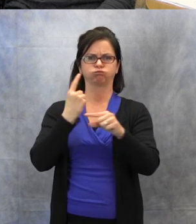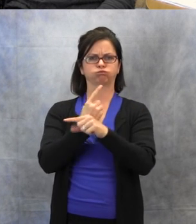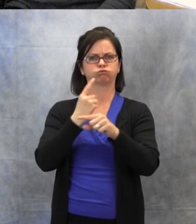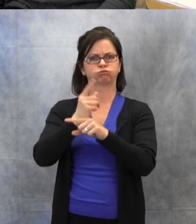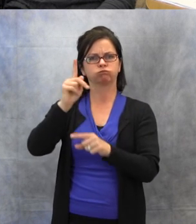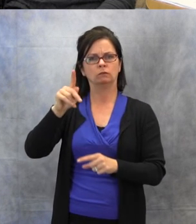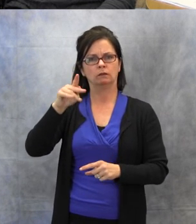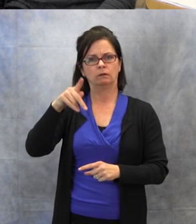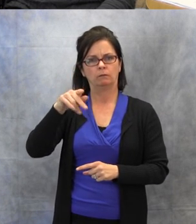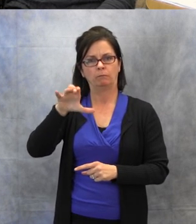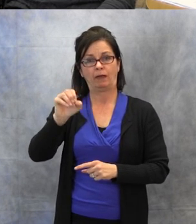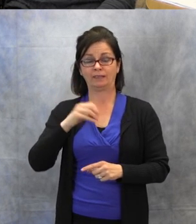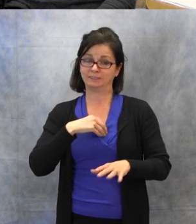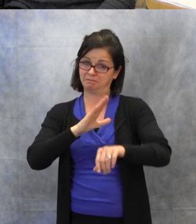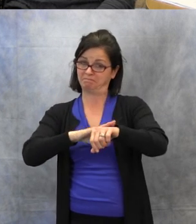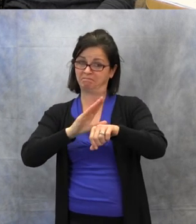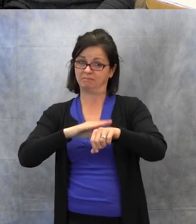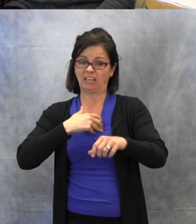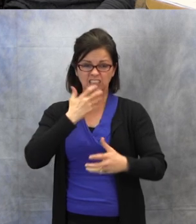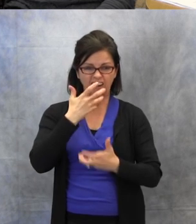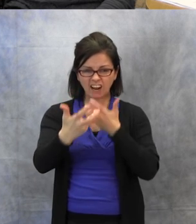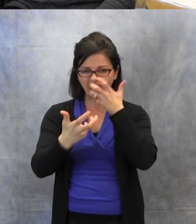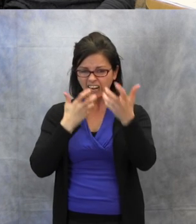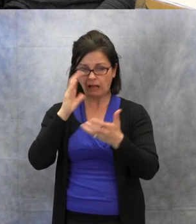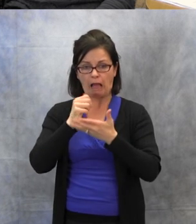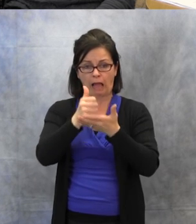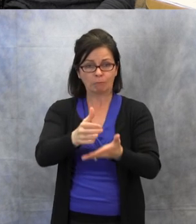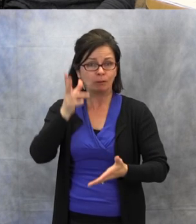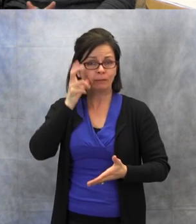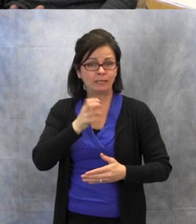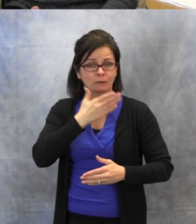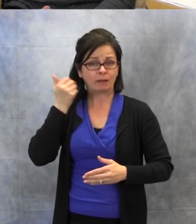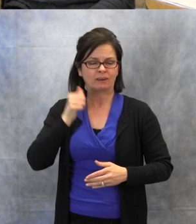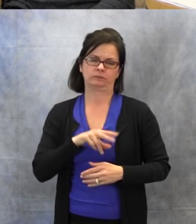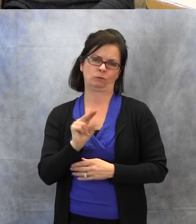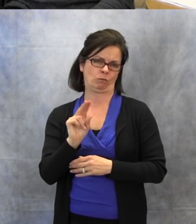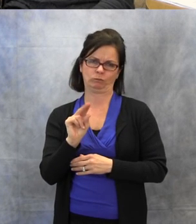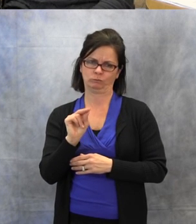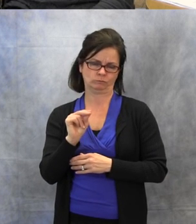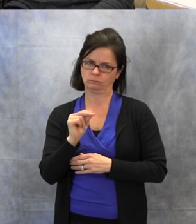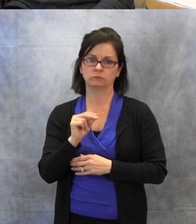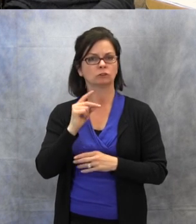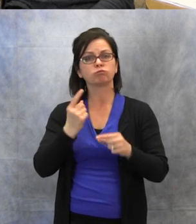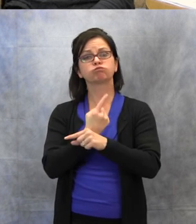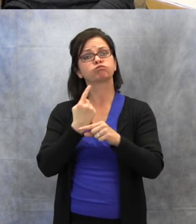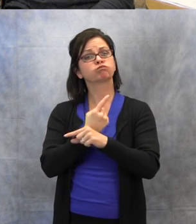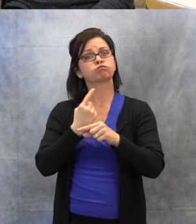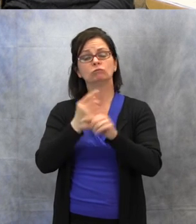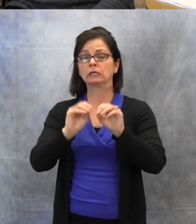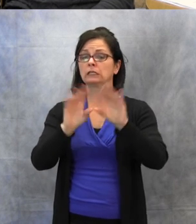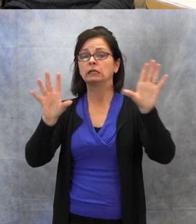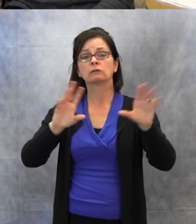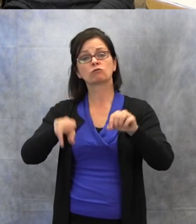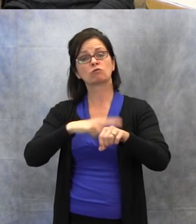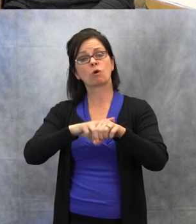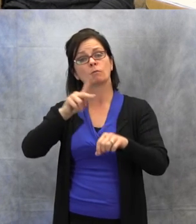Shouting won't help them hear any better, so just clearly at a normal pace is perfect.